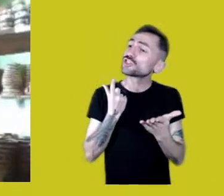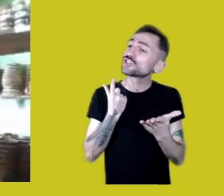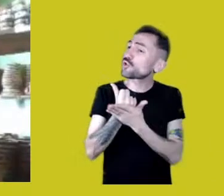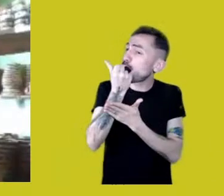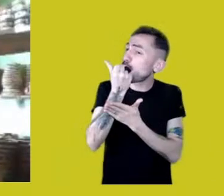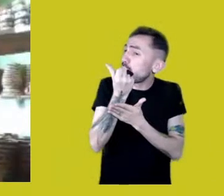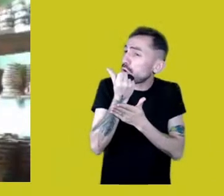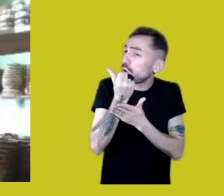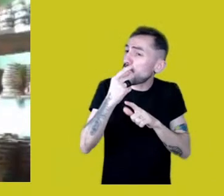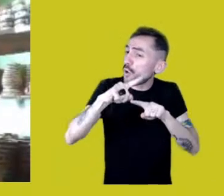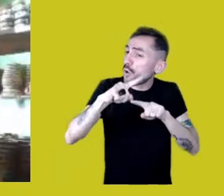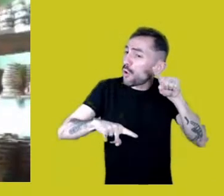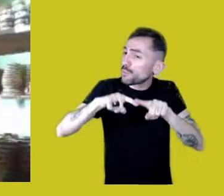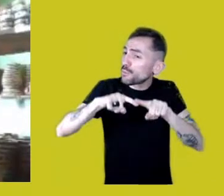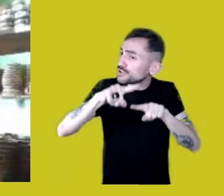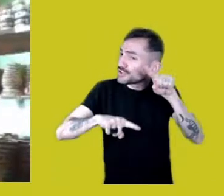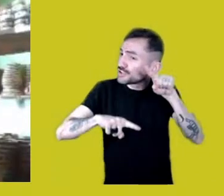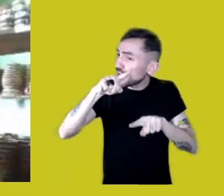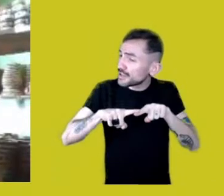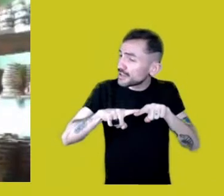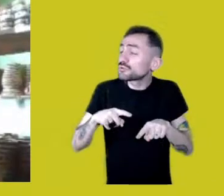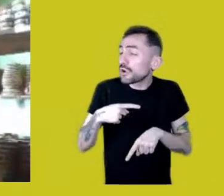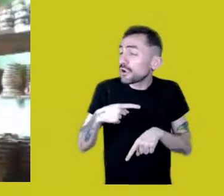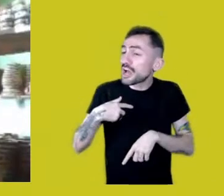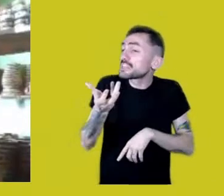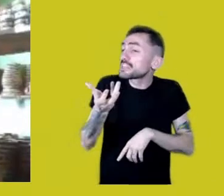and we’re gonna use it however we want.”